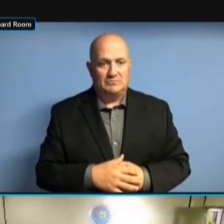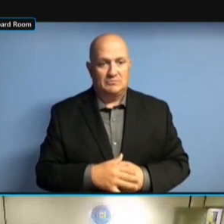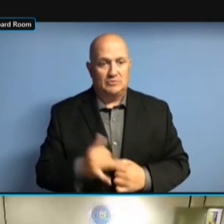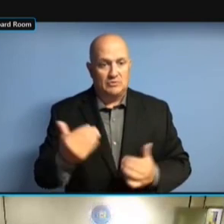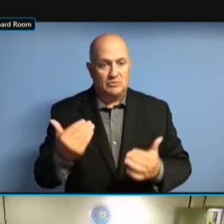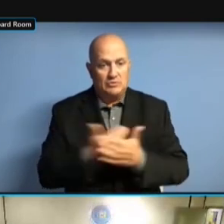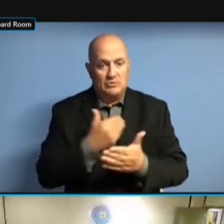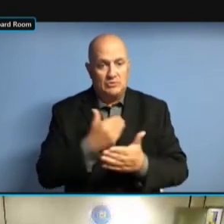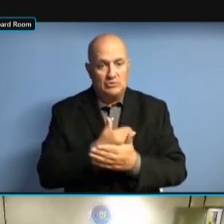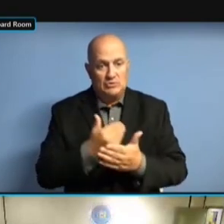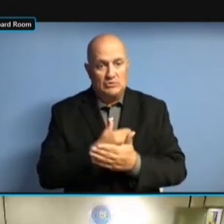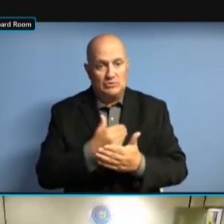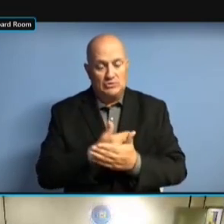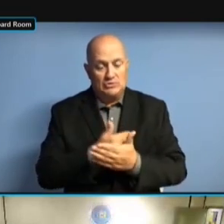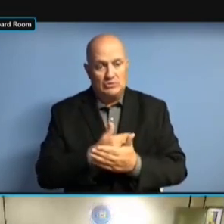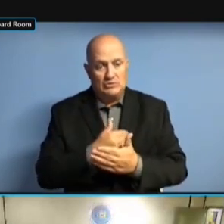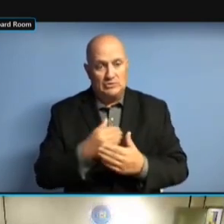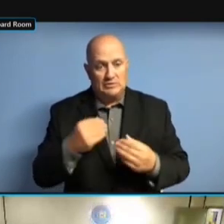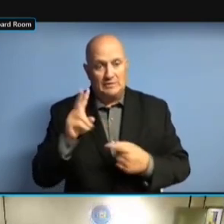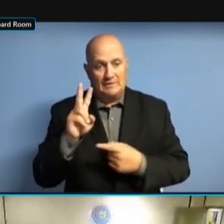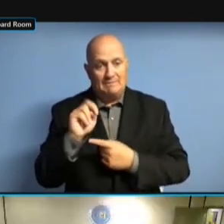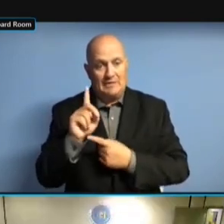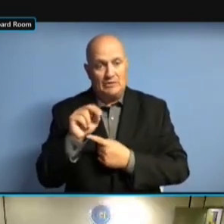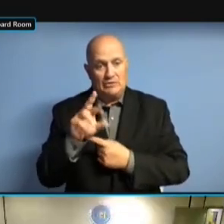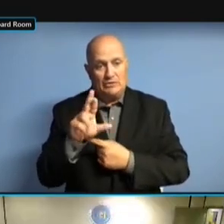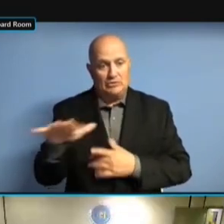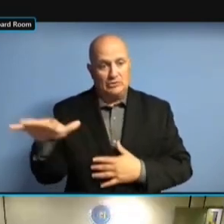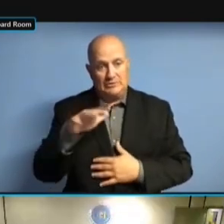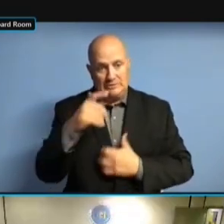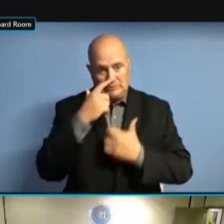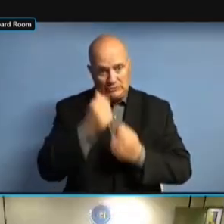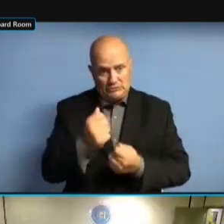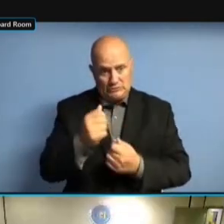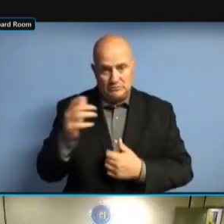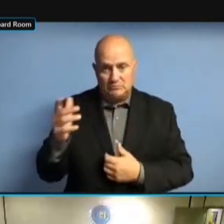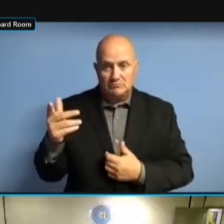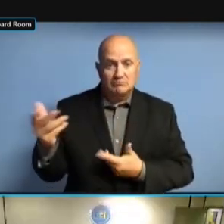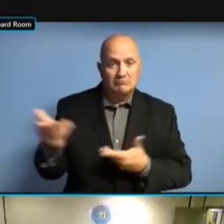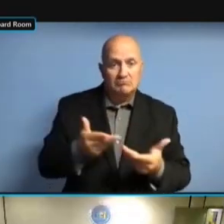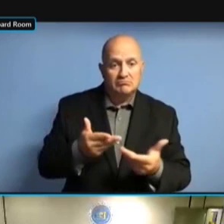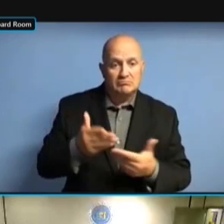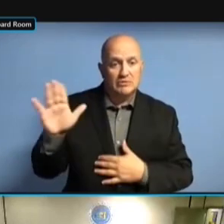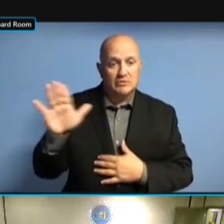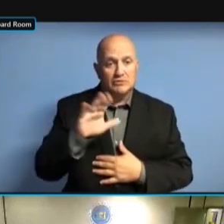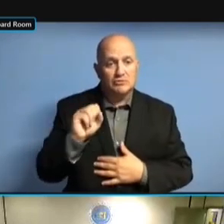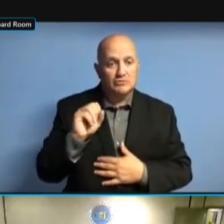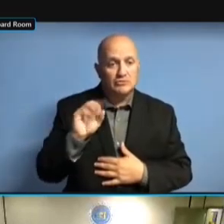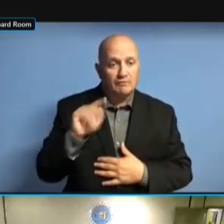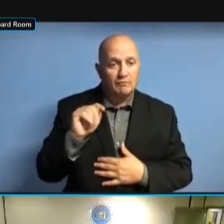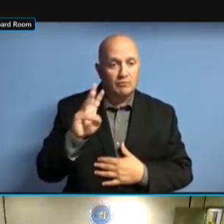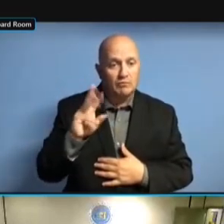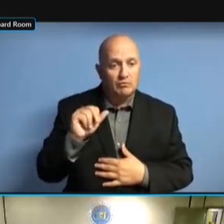INTEREST IN BRINGING THEIR SOFTWARE INTO THE STATE INTEREST IN BRINGING THEIR SOFTWARE INTO THE STATE AND INTEREST IN BRINGING THEIR SOFTWARE INTO THE STATE AND ALSO SOFTWARE INTO THE STATE AND ALSO SOFTWARE INTO THE STATE AND ALSO THE SOFTWARE INTO THE STATE AND ALSO THE FACT SOFTWARE INTO THE STATE AND ALSO THE FACT THAT, SOFTWARE INTO THE STATE AND ALSO THE FACT THAT, LIKE SOFTWARE INTO THE STATE AND ALSO THE FACT THAT, LIKE I SOFTWARE INTO THE STATE AND ALSO THE FACT THAT, LIKE I SAID, THE FACT THAT, LIKE I SAID, THE FACT THAT, LIKE I SAID, THESE THE FACT THAT, LIKE I SAID, THESE REGULATIONS THE FACT THAT, LIKE I SAID, THESE REGULATIONS ARE THE FACT THAT, LIKE I SAID, THESE REGULATIONS ARE SOMEWHAT THESE REGULATIONS ARE SOMEWHAT THESE REGULATIONS ARE SOMEWHAT OUTDATED THESE REGULATIONS ARE SOMEWHAT OUTDATED OR THESE REGULATIONS ARE SOMEWHAT OUTDATED OR AT THESE REGULATIONS ARE SOMEWHAT OUTDATED OR AT LEAST THESE REGULATIONS ARE SOMEWHAT OUTDATED OR AT LEAST OLD. OUTDATED OR AT LEAST OLD. OUTDATED OR AT LEAST OLD. TECHNOLOGY OUTDATED OR AT LEAST OLD. TECHNOLOGY HAS OUTDATED OR AT LEAST OLD. TECHNOLOGY HAS CERTAINLY TECHNOLOGY HAS CERTAINLY